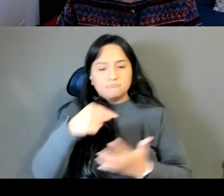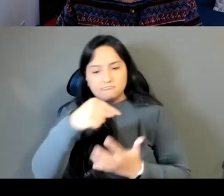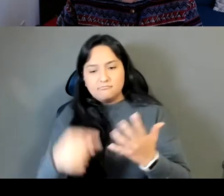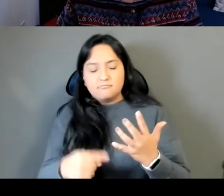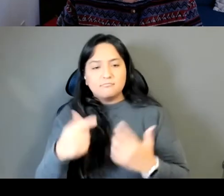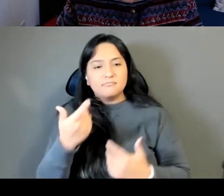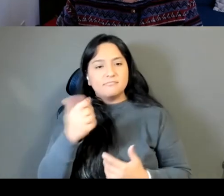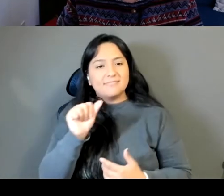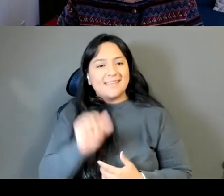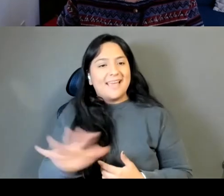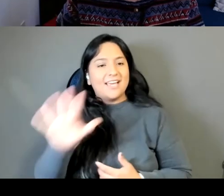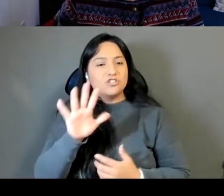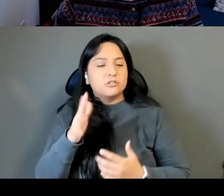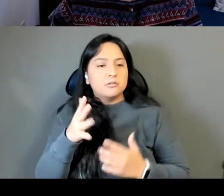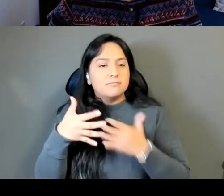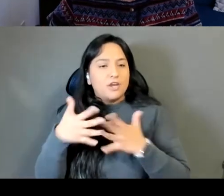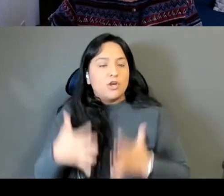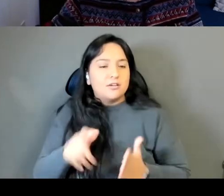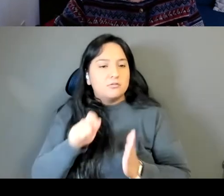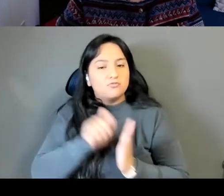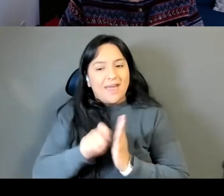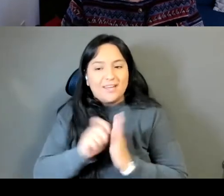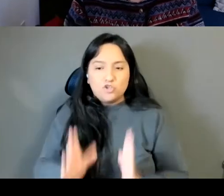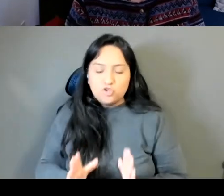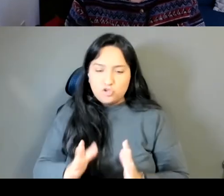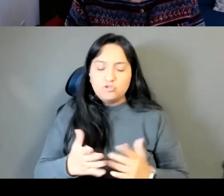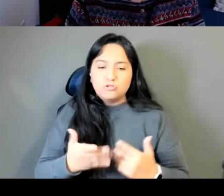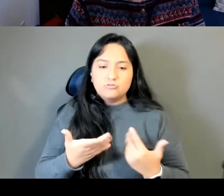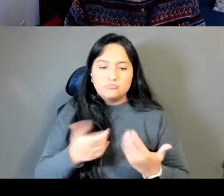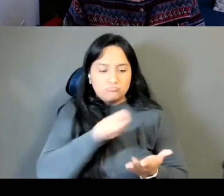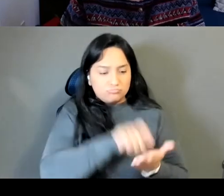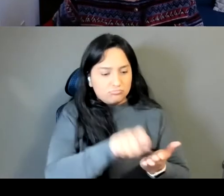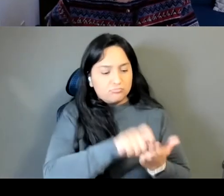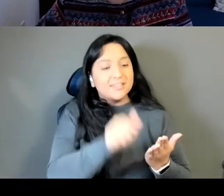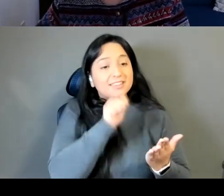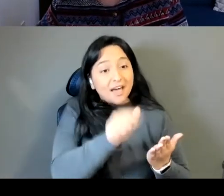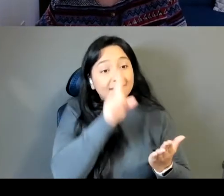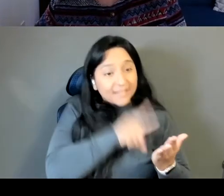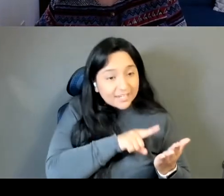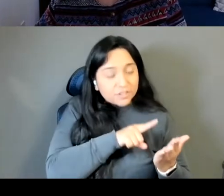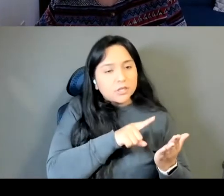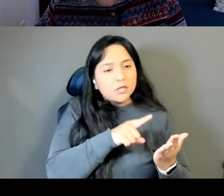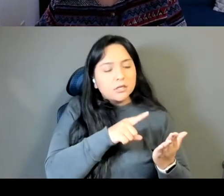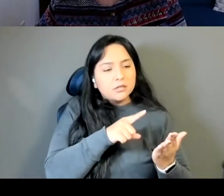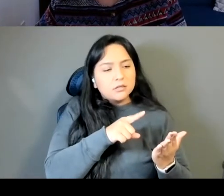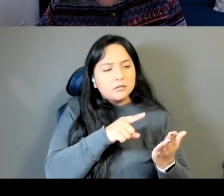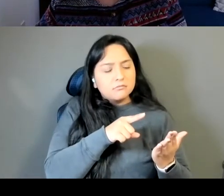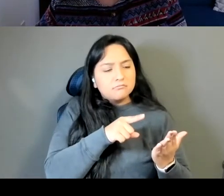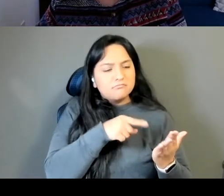Reading works of like if I read nonfiction that looked very different from what I thought nonfiction had to look like.